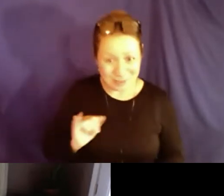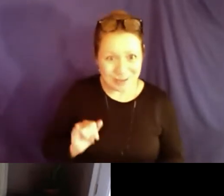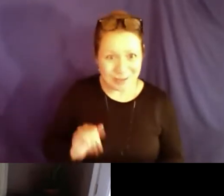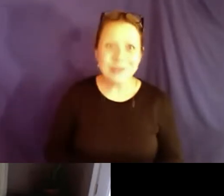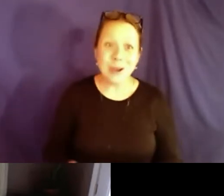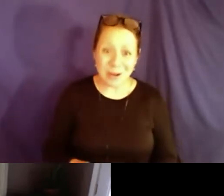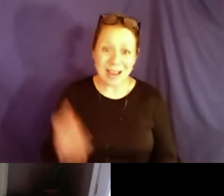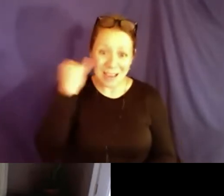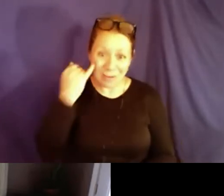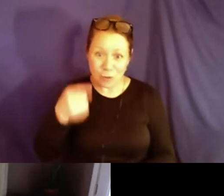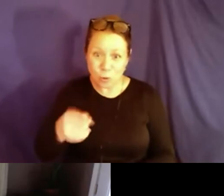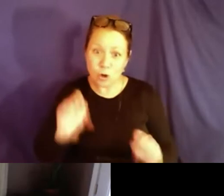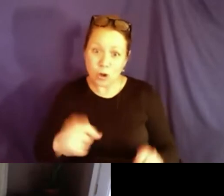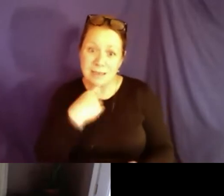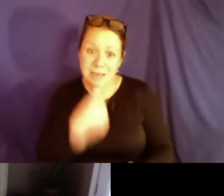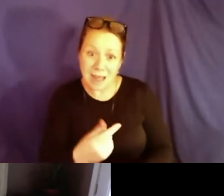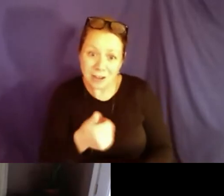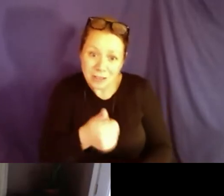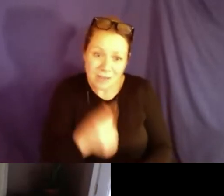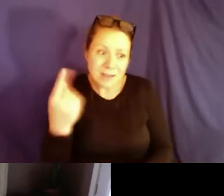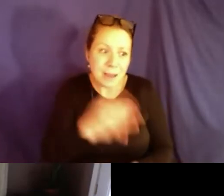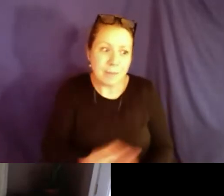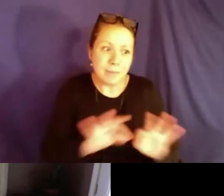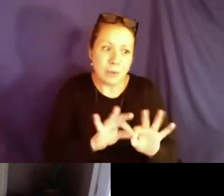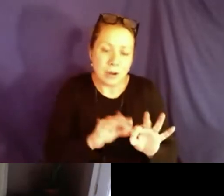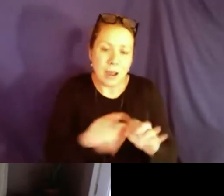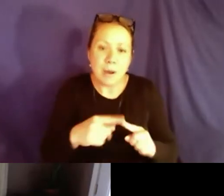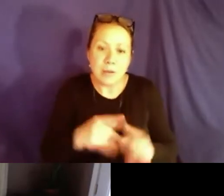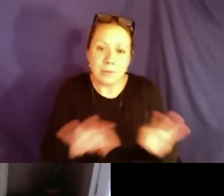self-advocacy group in your school. I know you are recruiting some people even